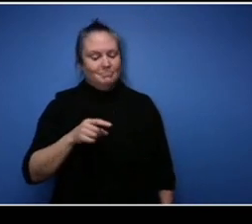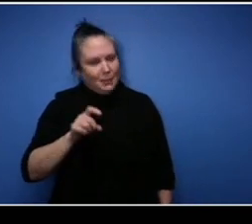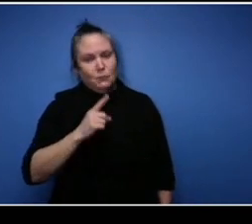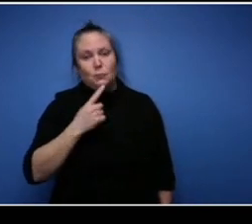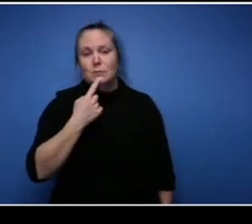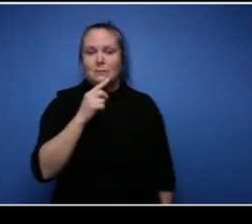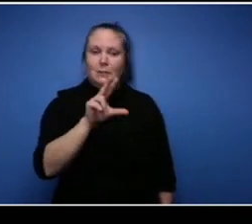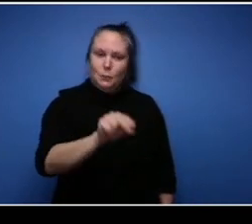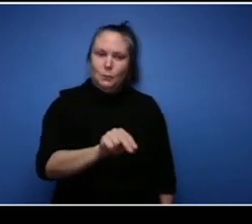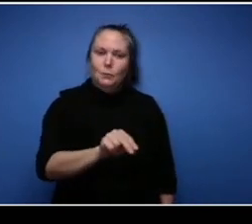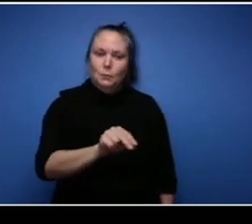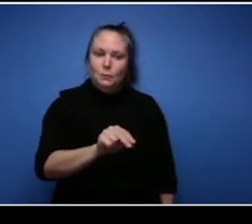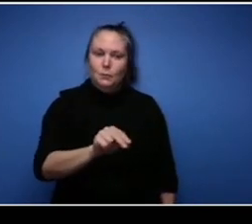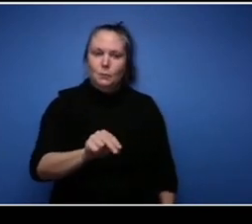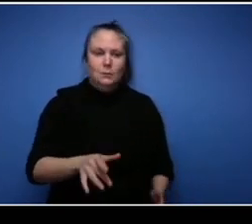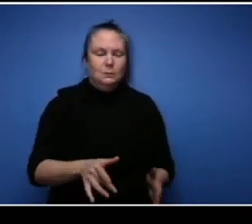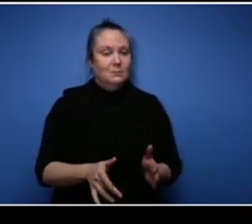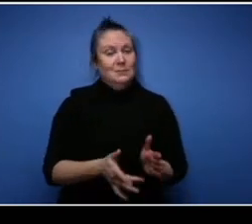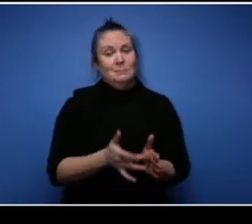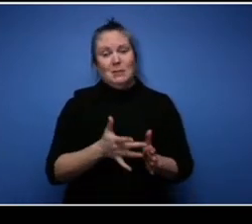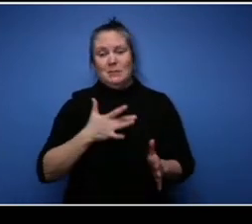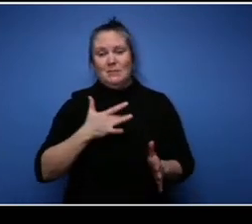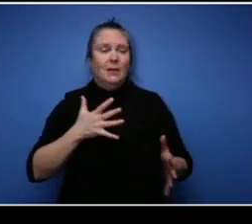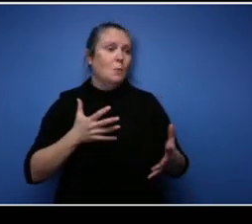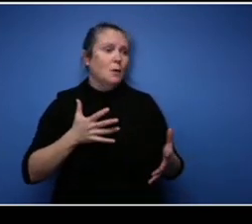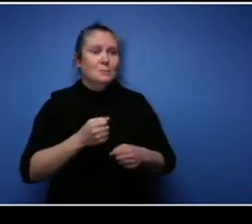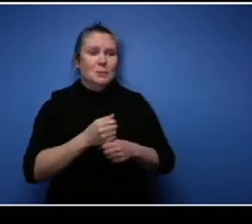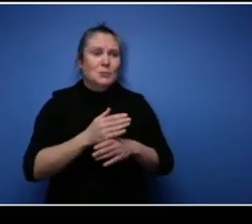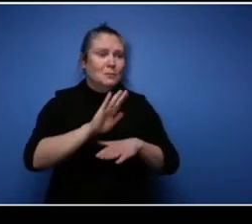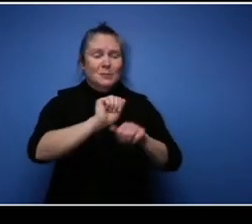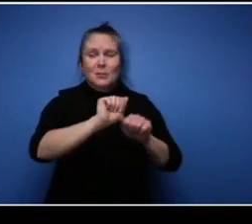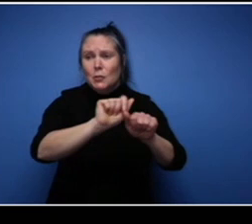want to keep everybody happy. You've got to learn to have be able to say that no, you